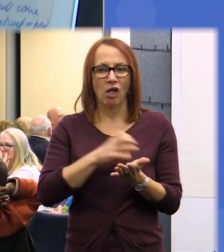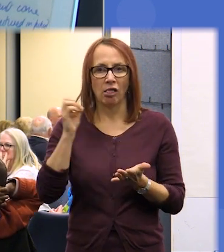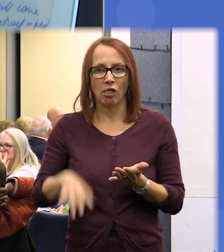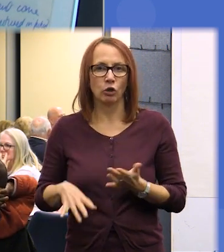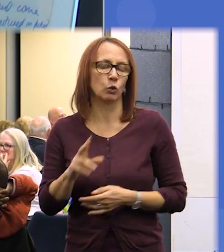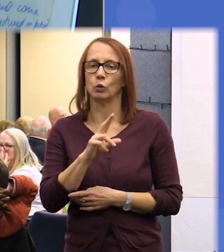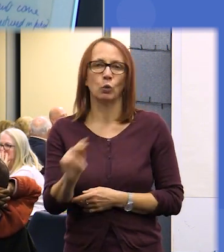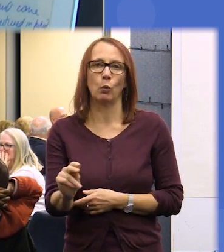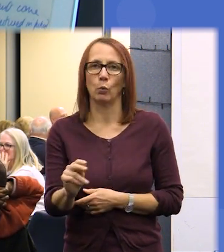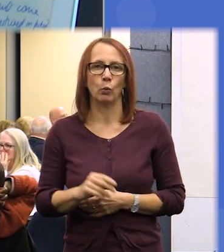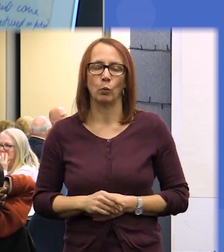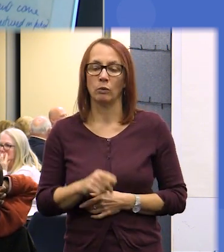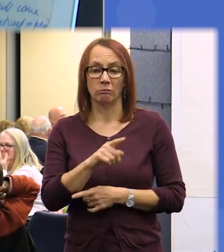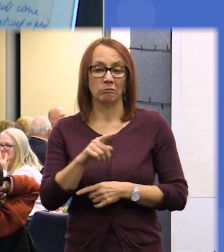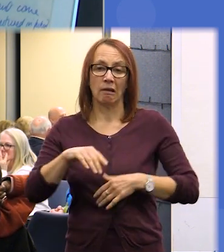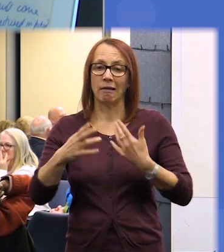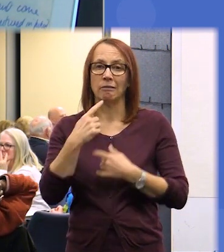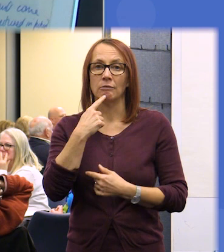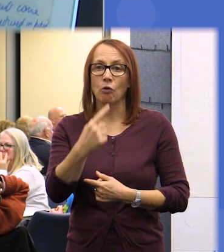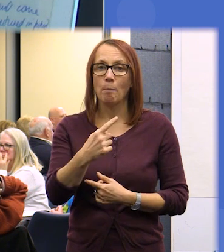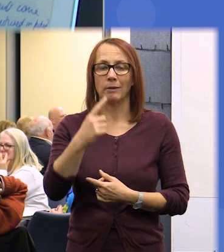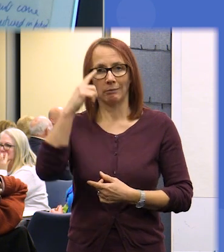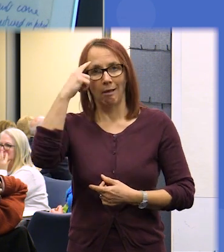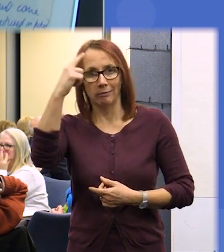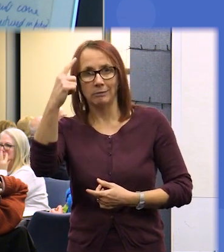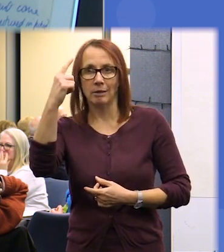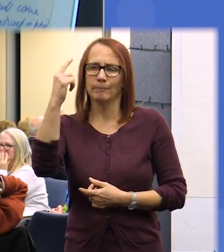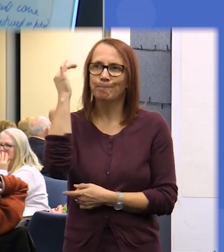have comments or if you have ideas and thoughts and you know there's still